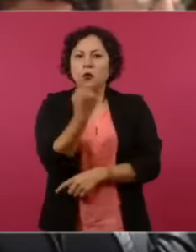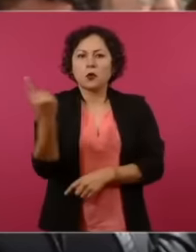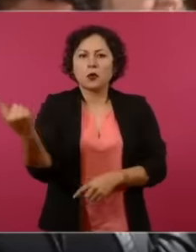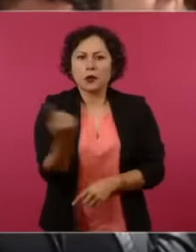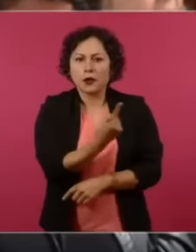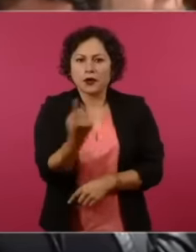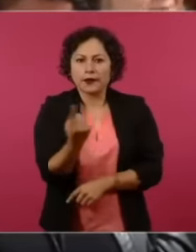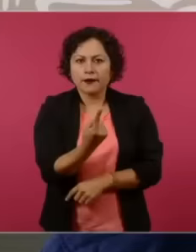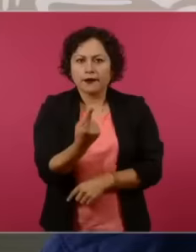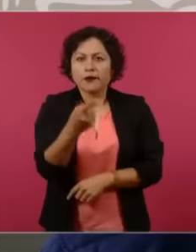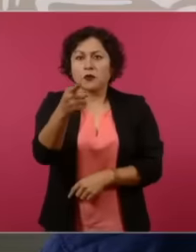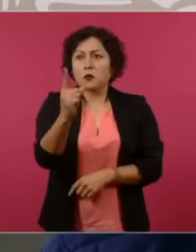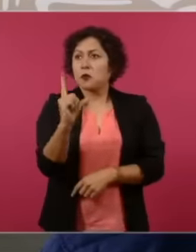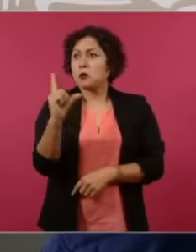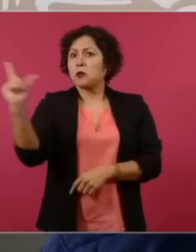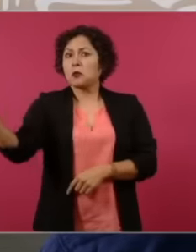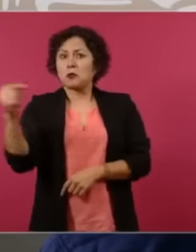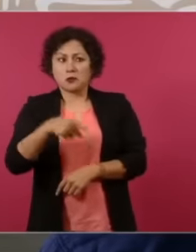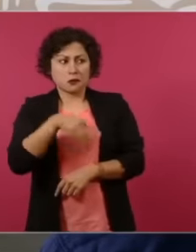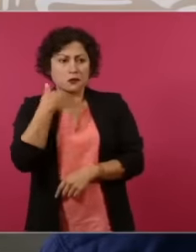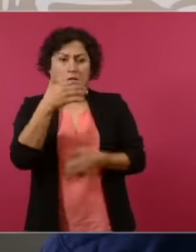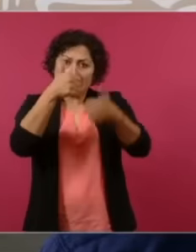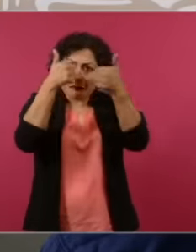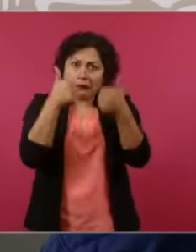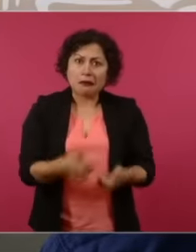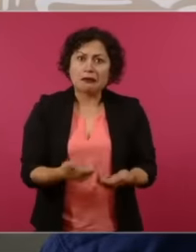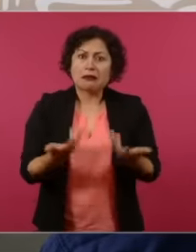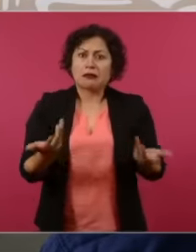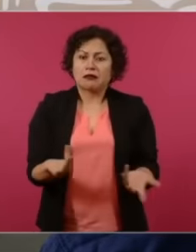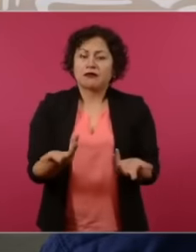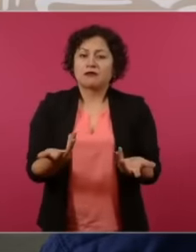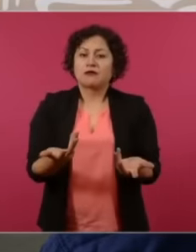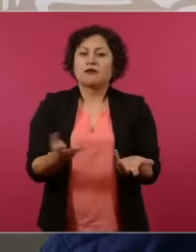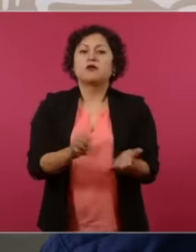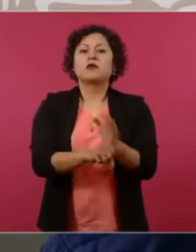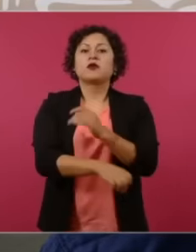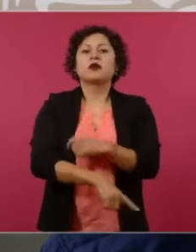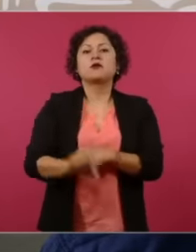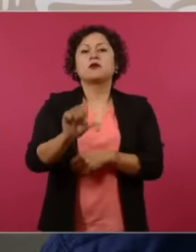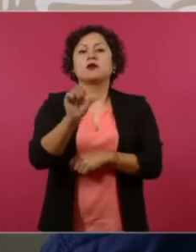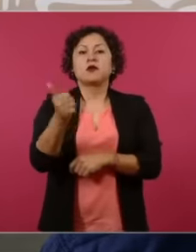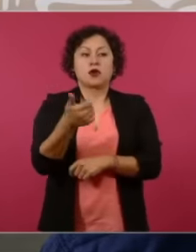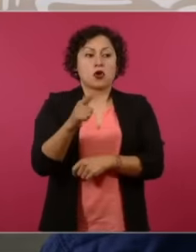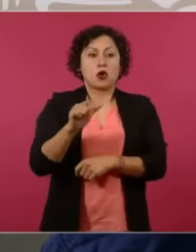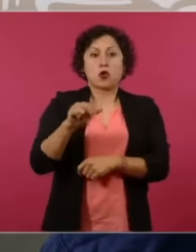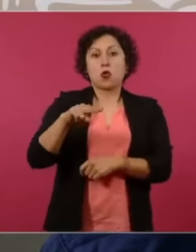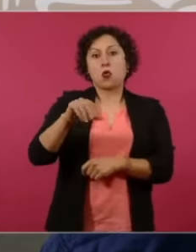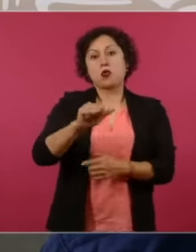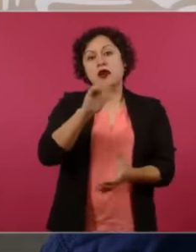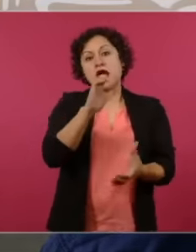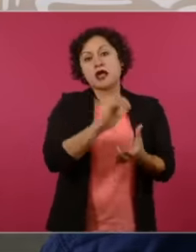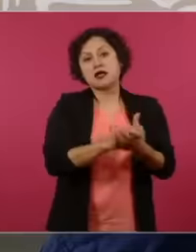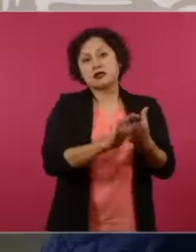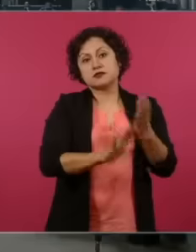you are also going to be a deputy. federal, Gutiérrez Luna's wife, Ana Karina Barreras, she